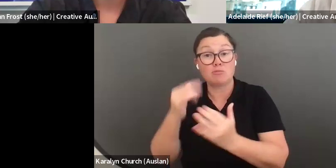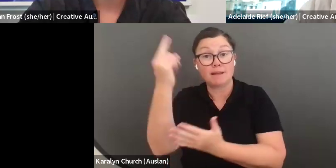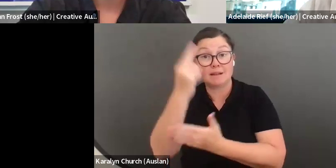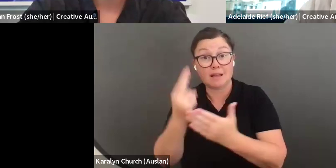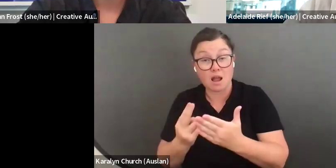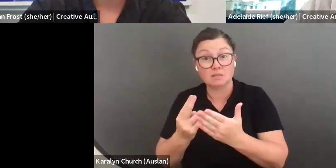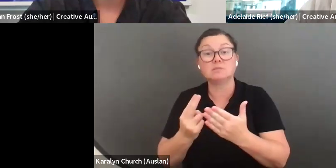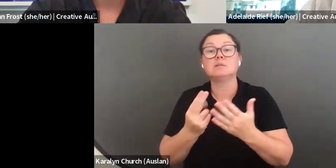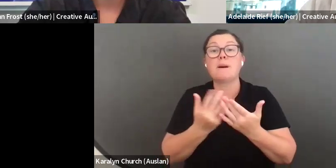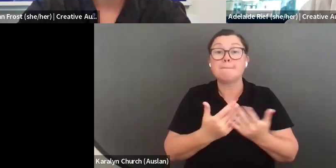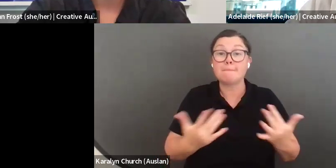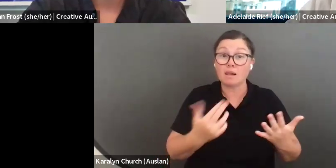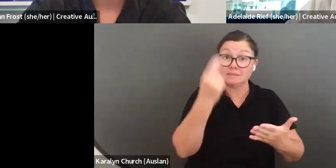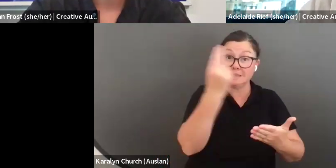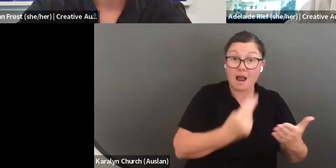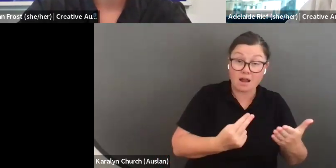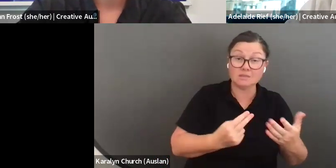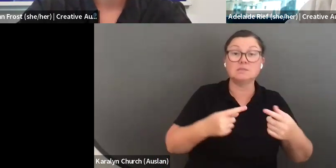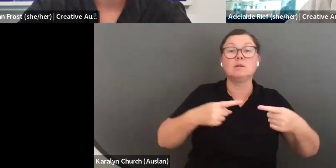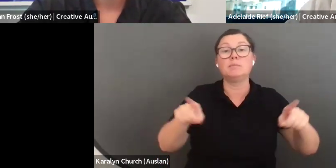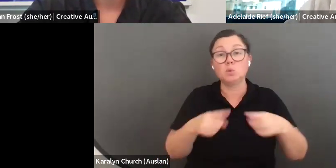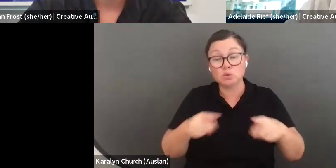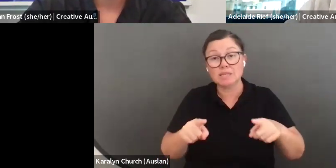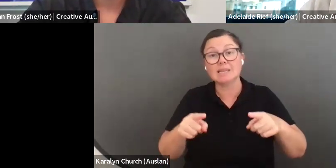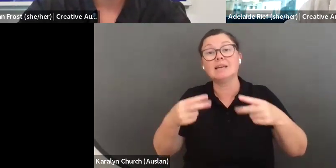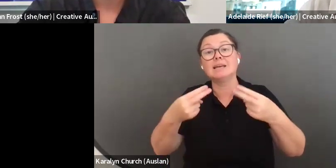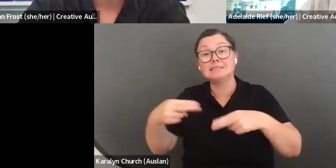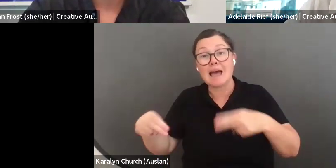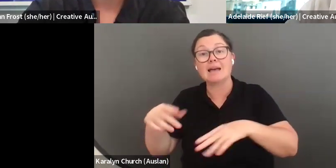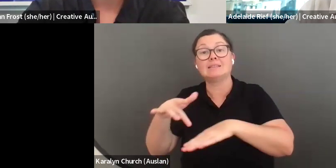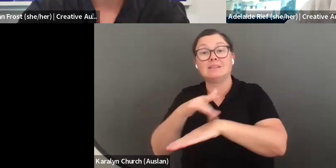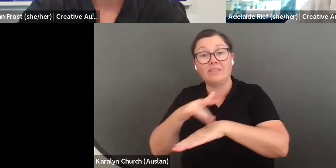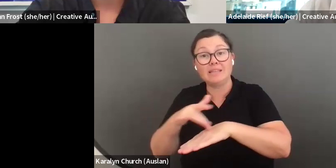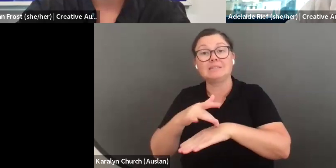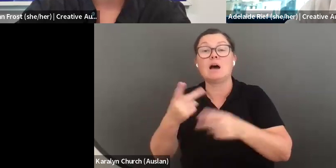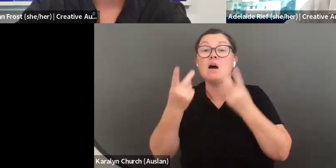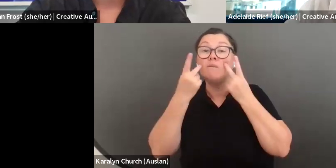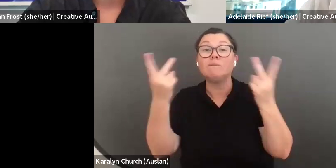eligibility criteria is we need you to be working in one of the art form areas that we